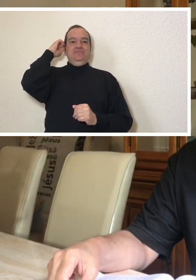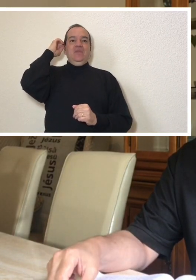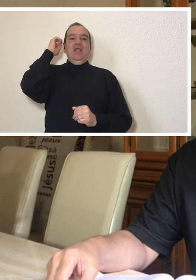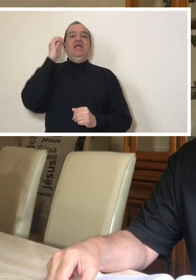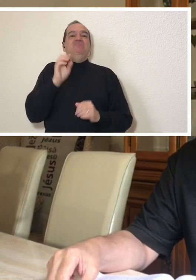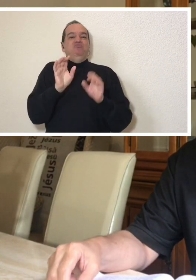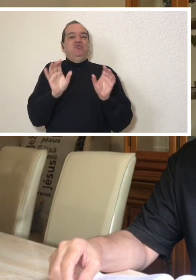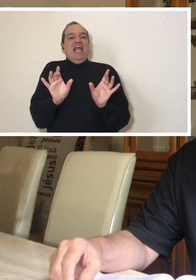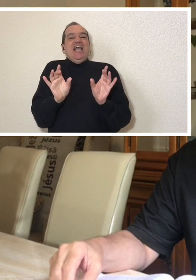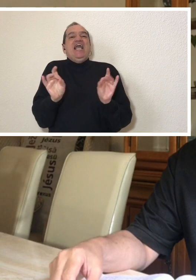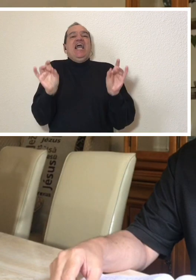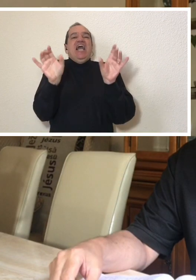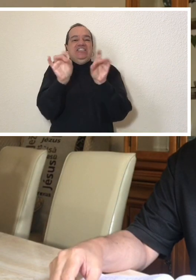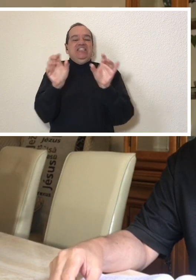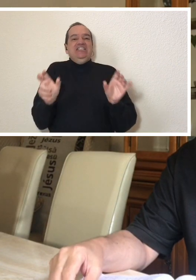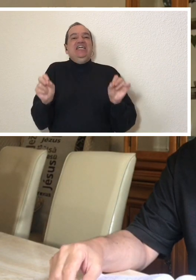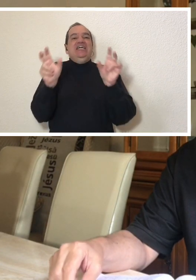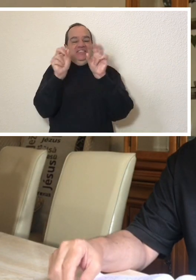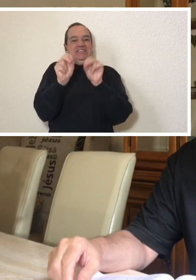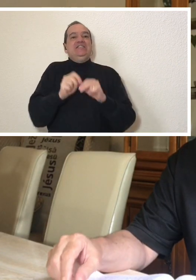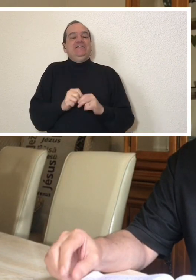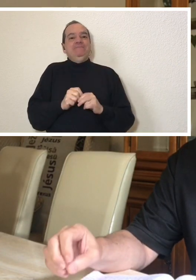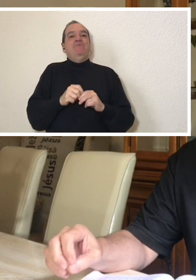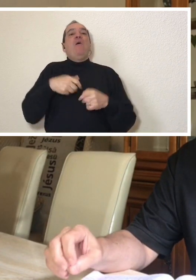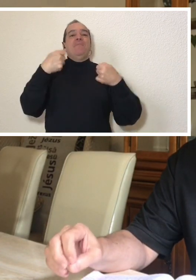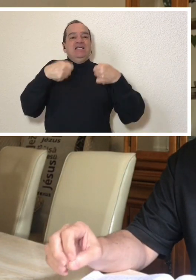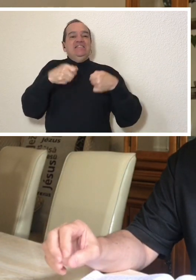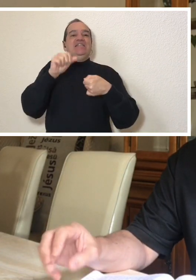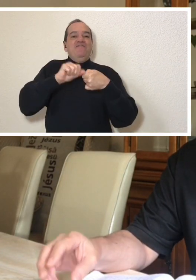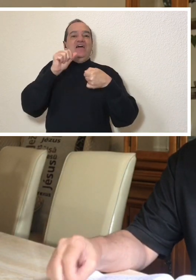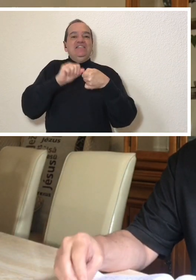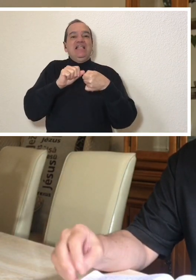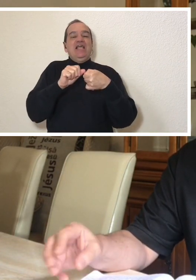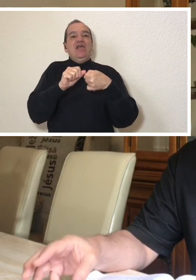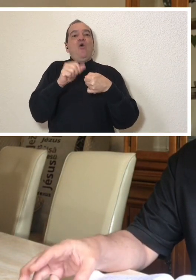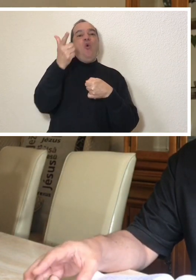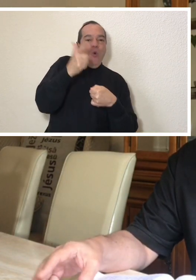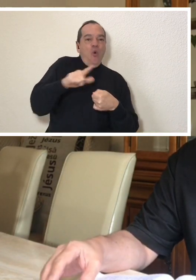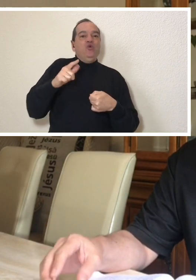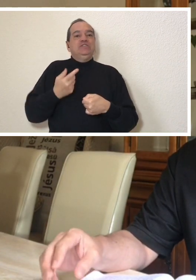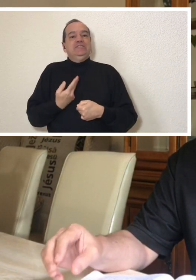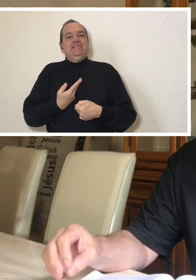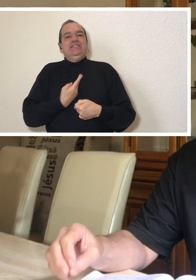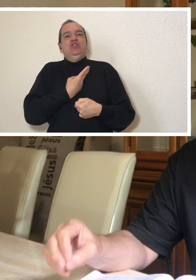I would need to undergo a more complex surgery to remove this tumor